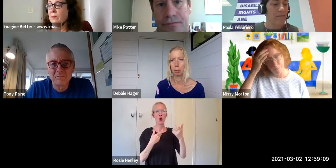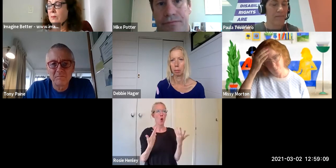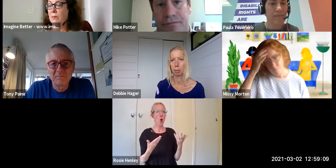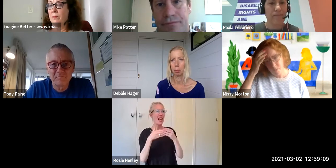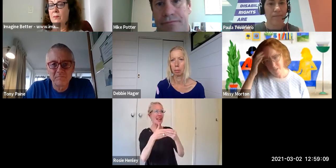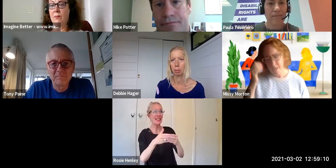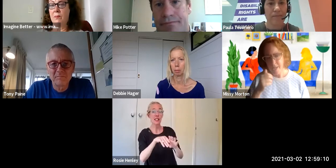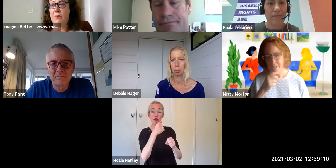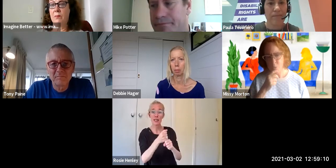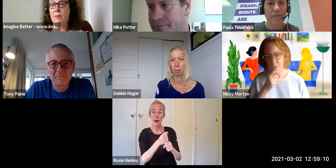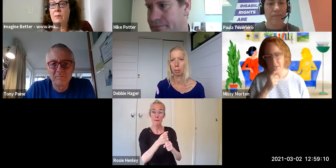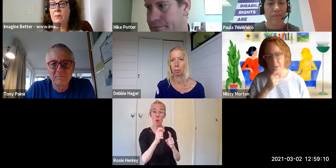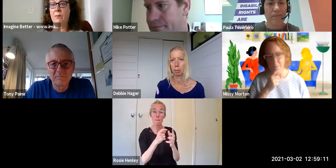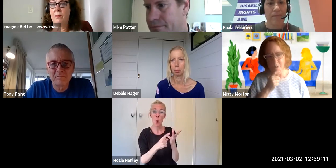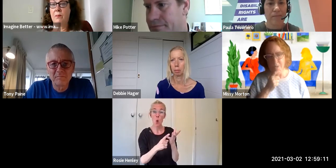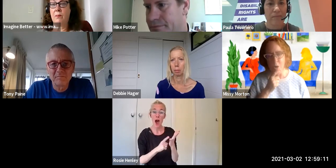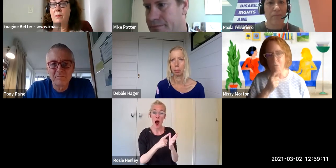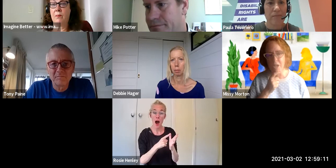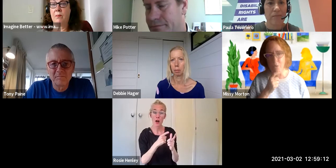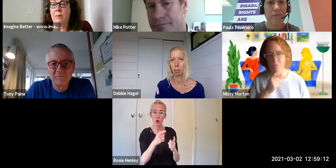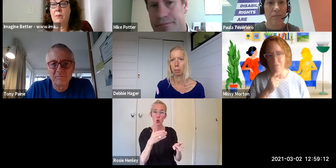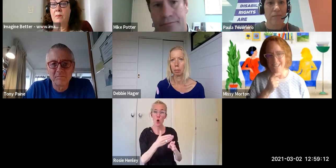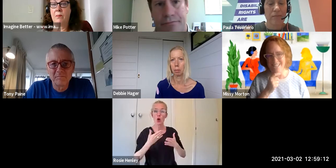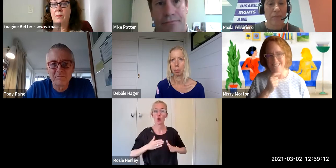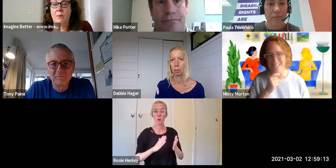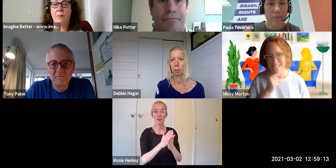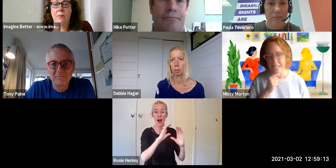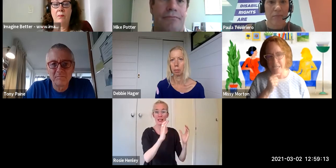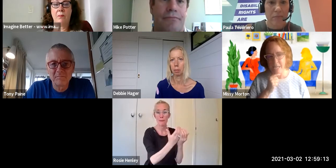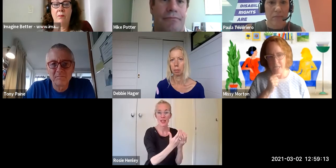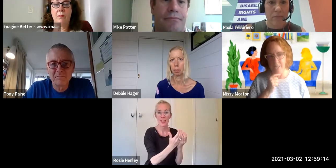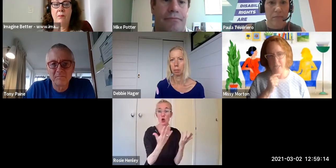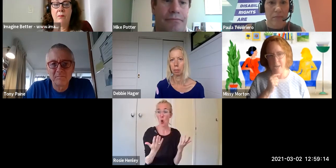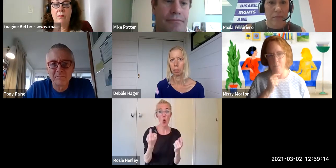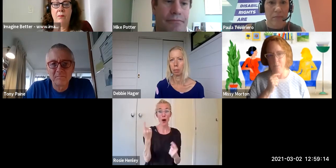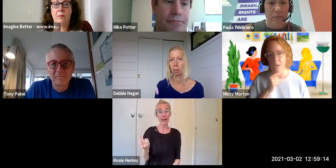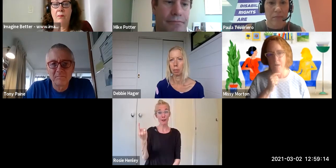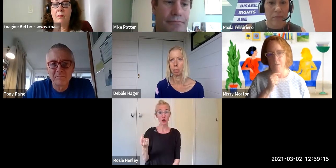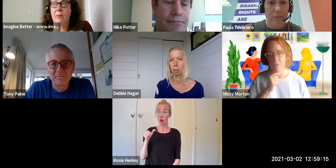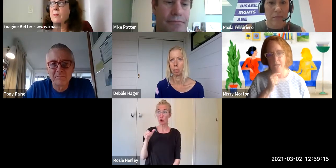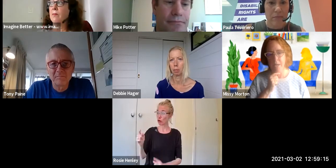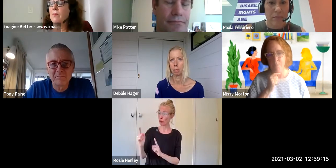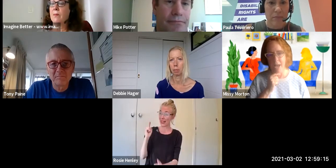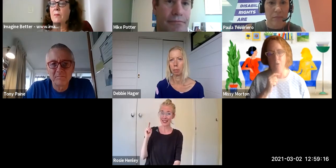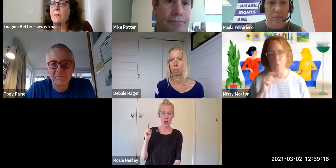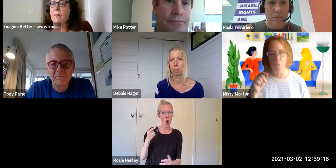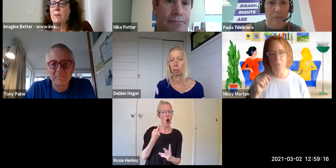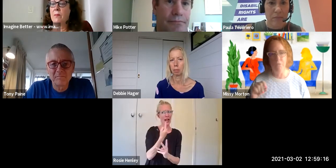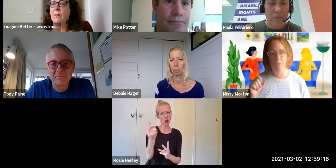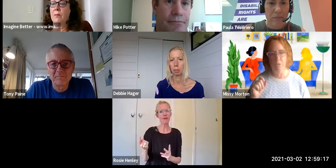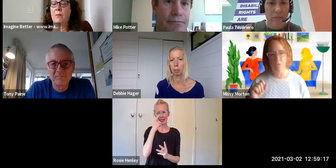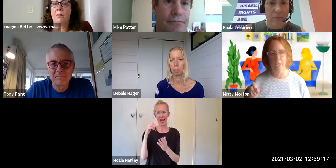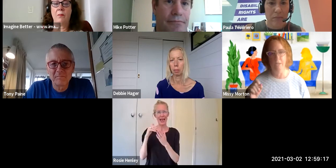And so one thing I don't think we've yet done is think about all the different strands of